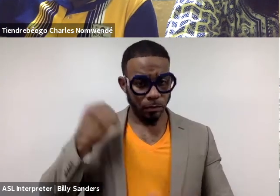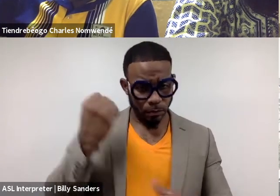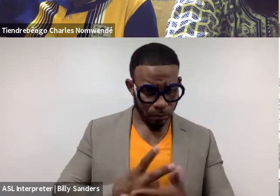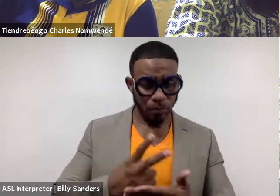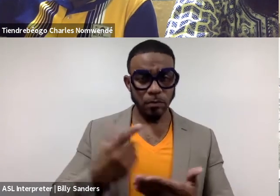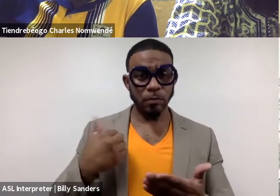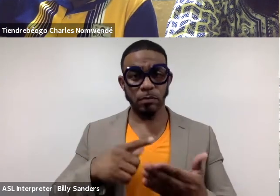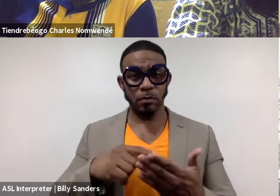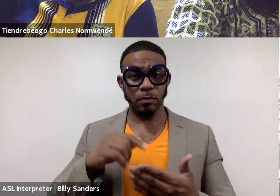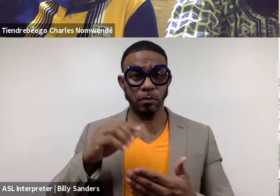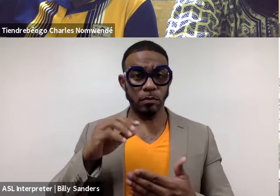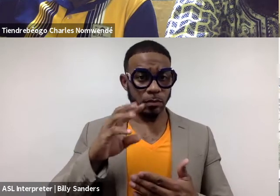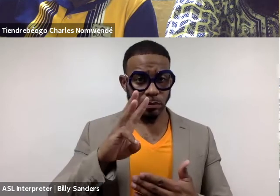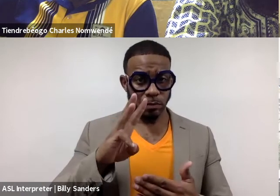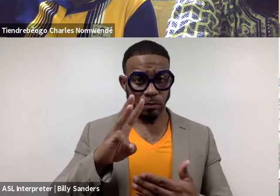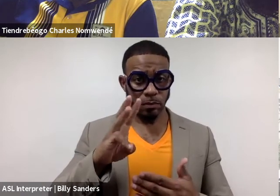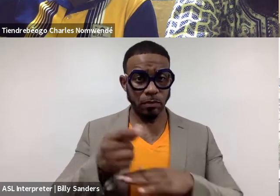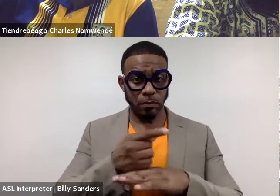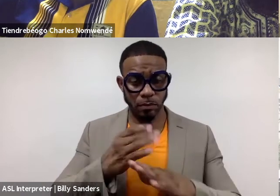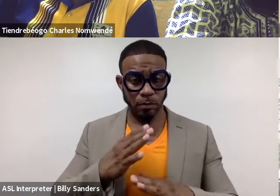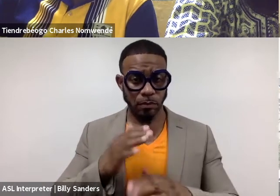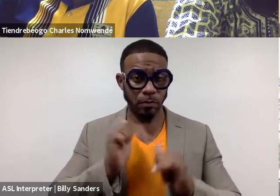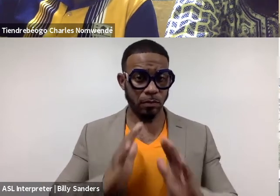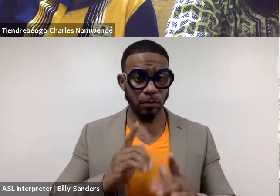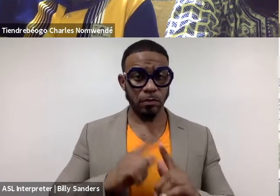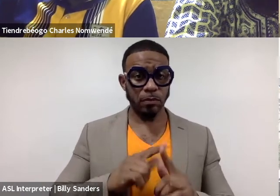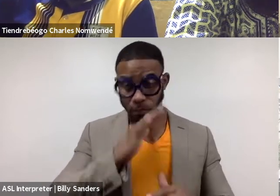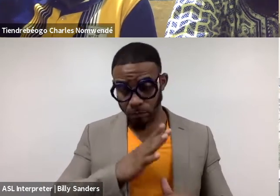six Kenyan female playwrights to write